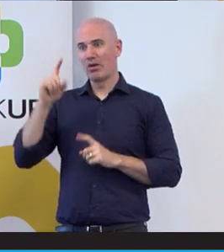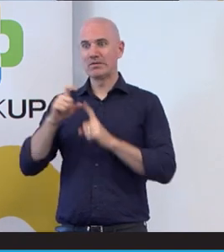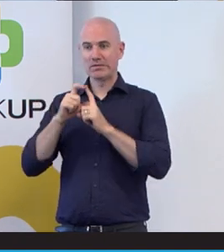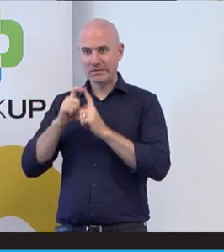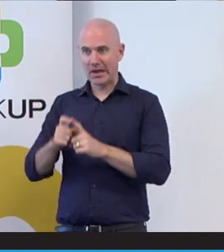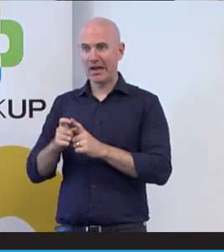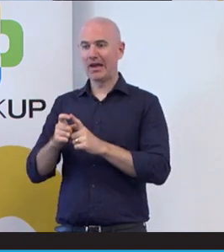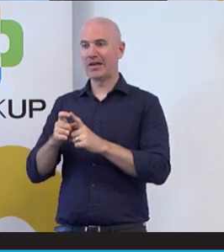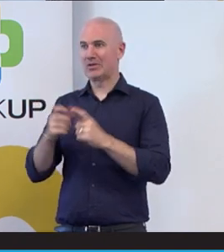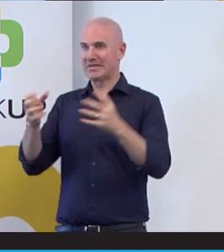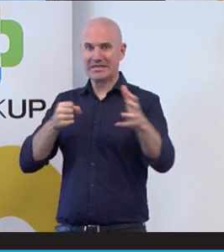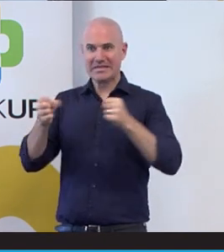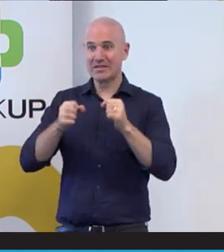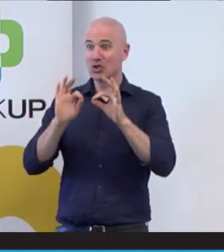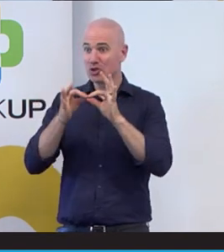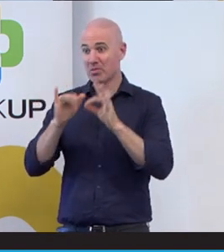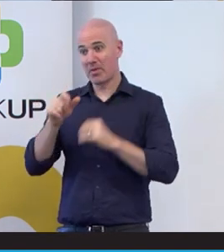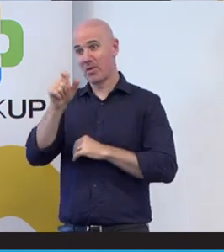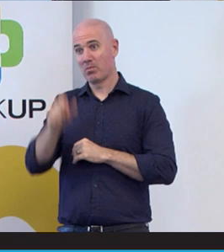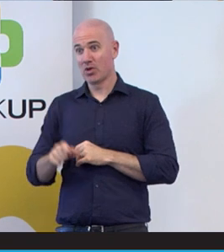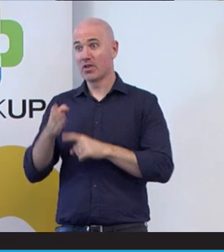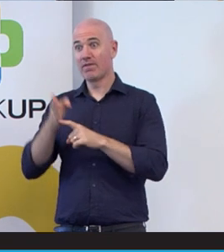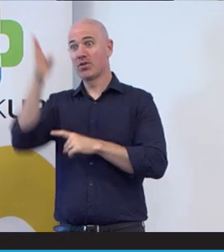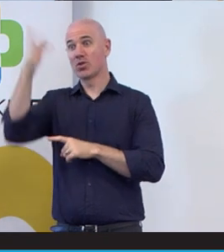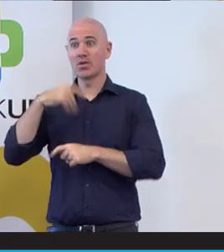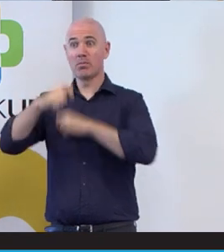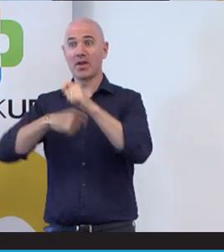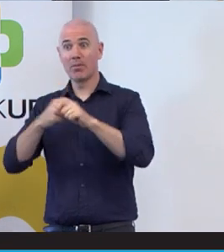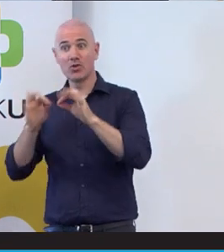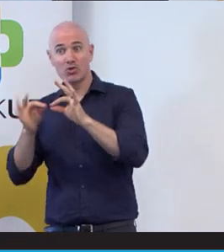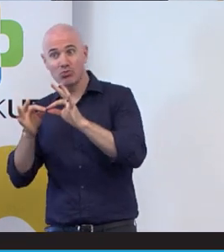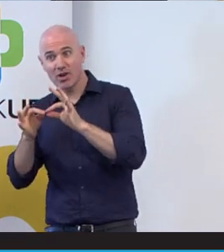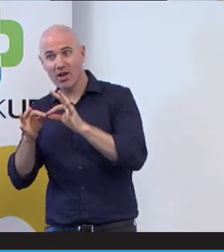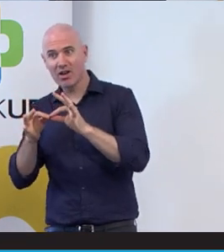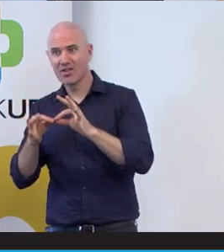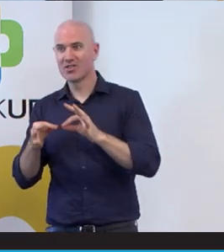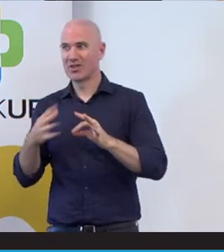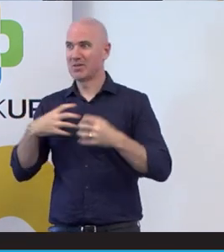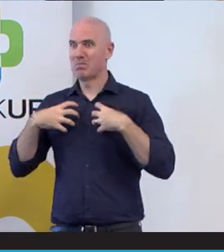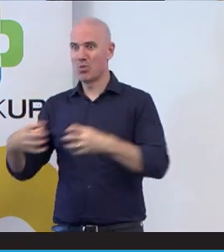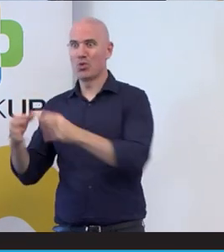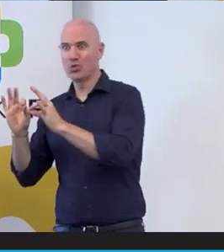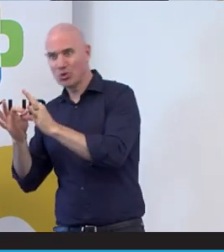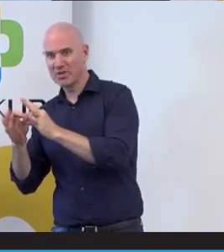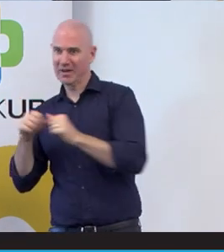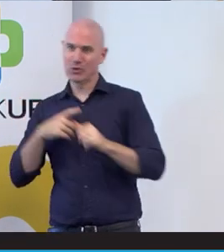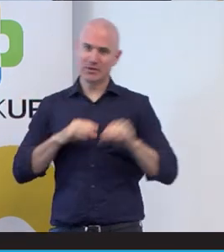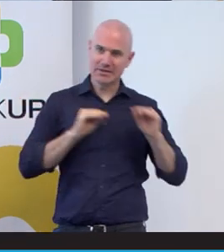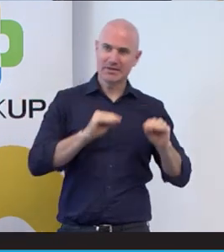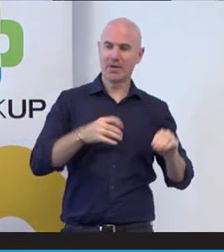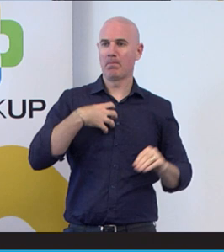then in the long term and so we want to break that barrier and so get people into the deaf